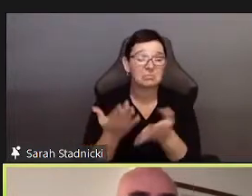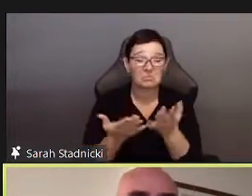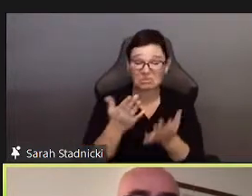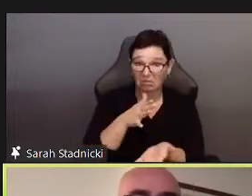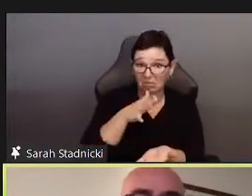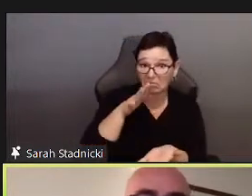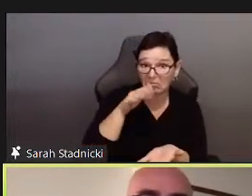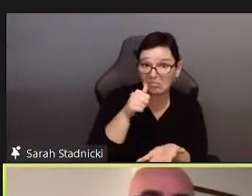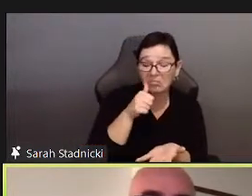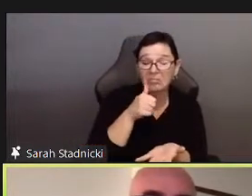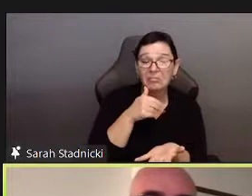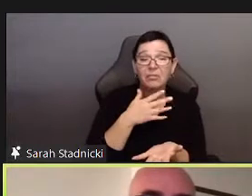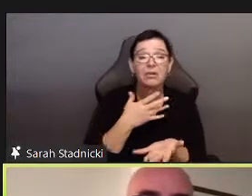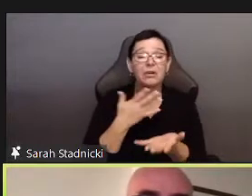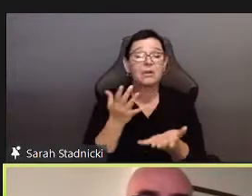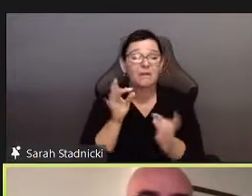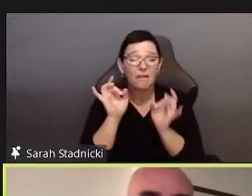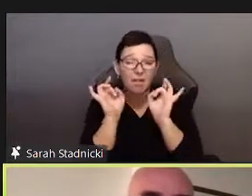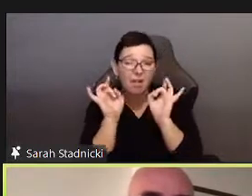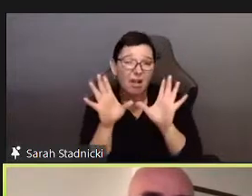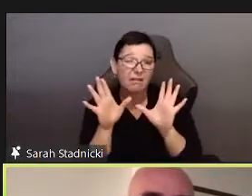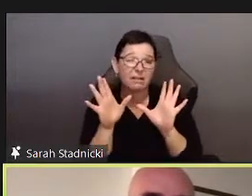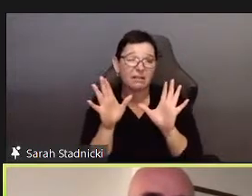that is via sex and sexuality, a return to one’s most radical desires.